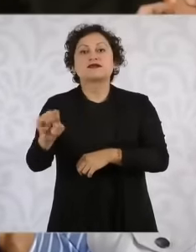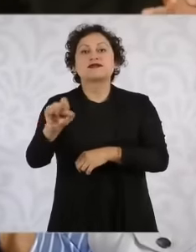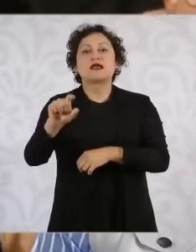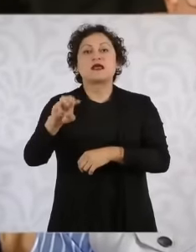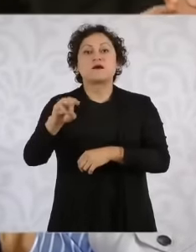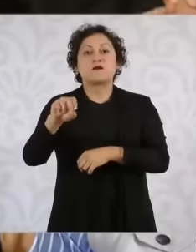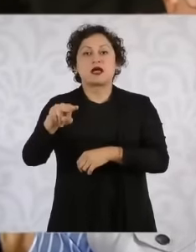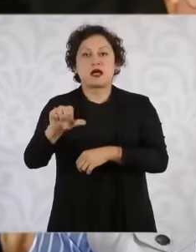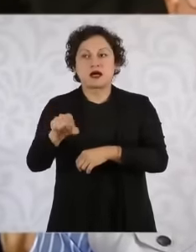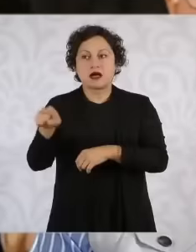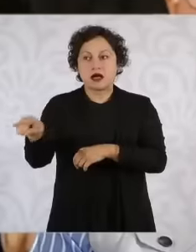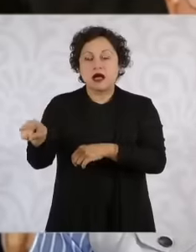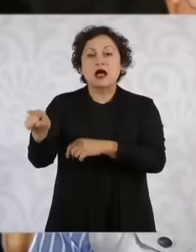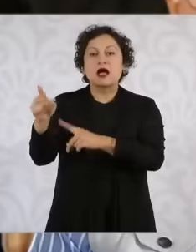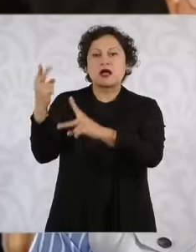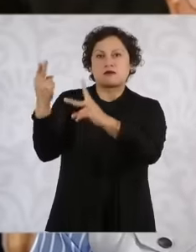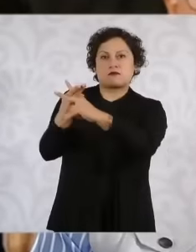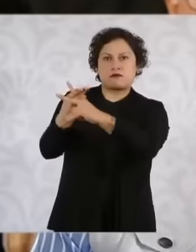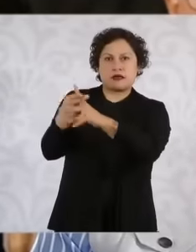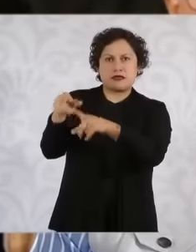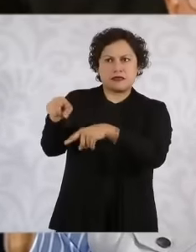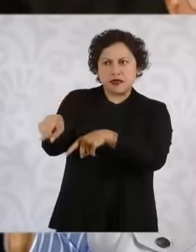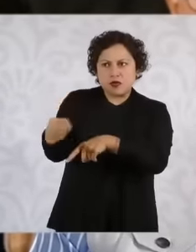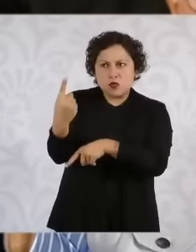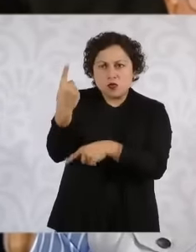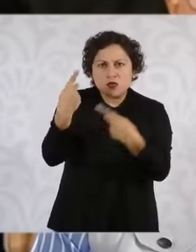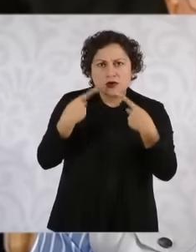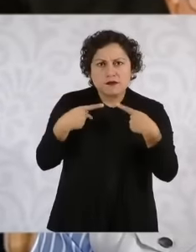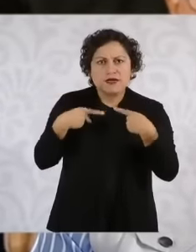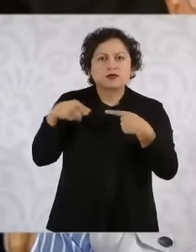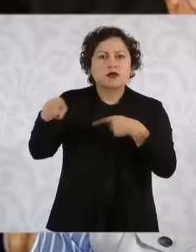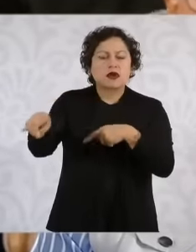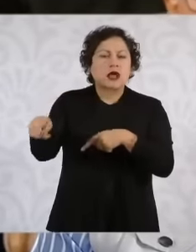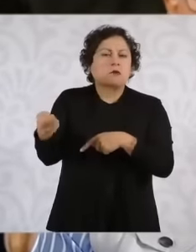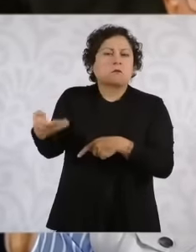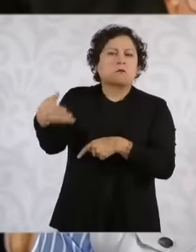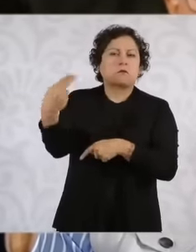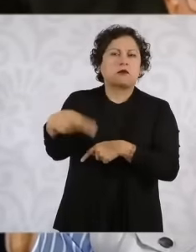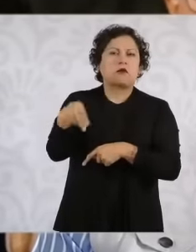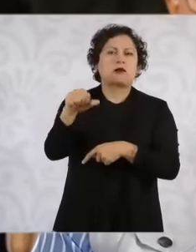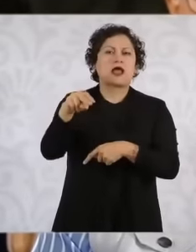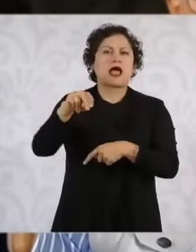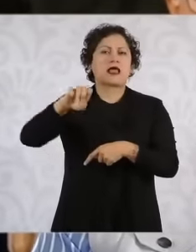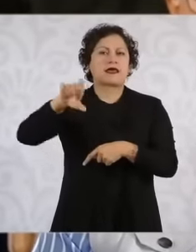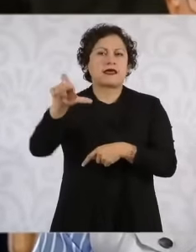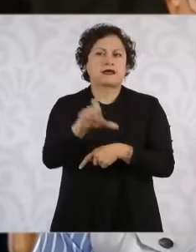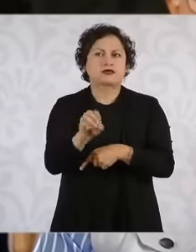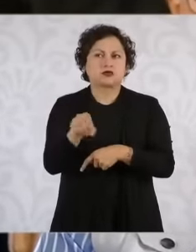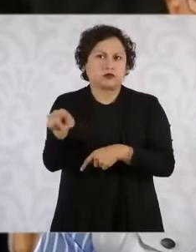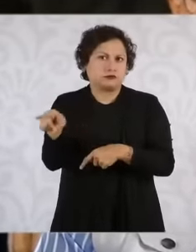so-called annex, which is that they are illegal places that are either well unregulated or serve people